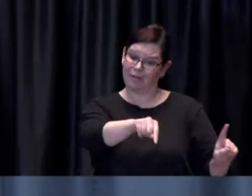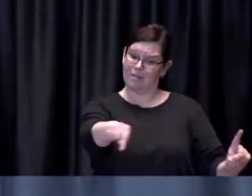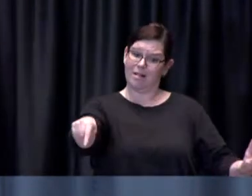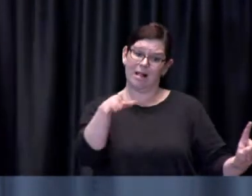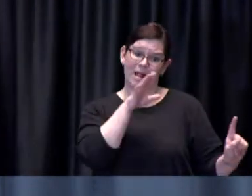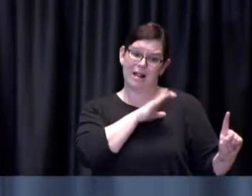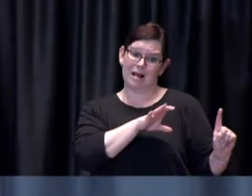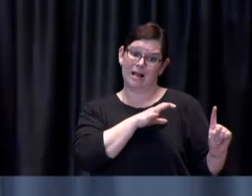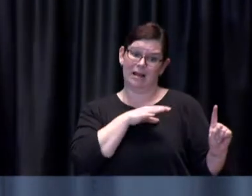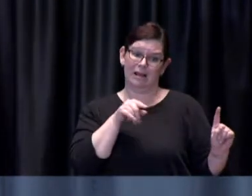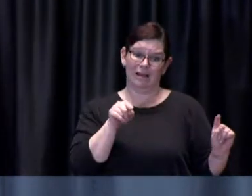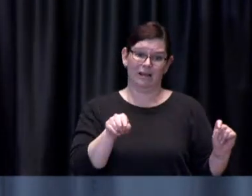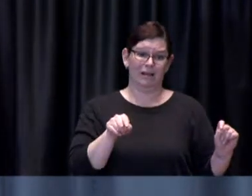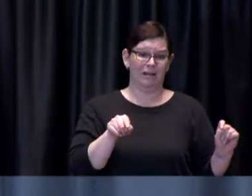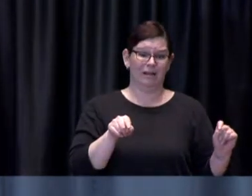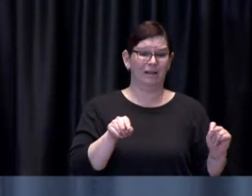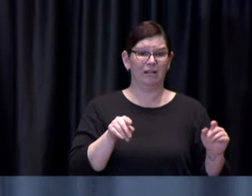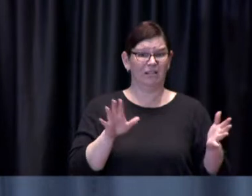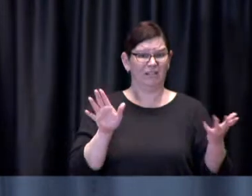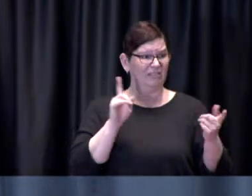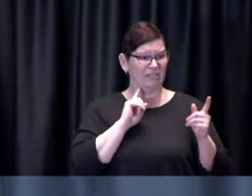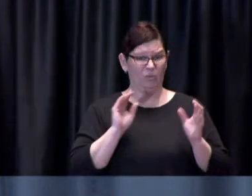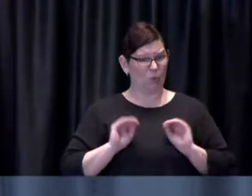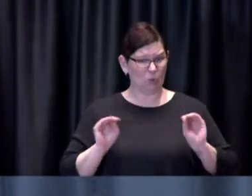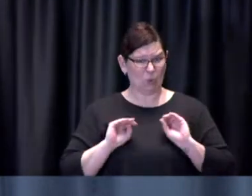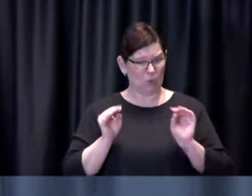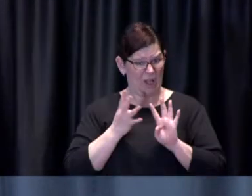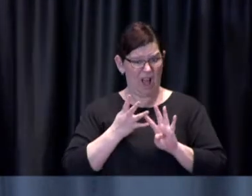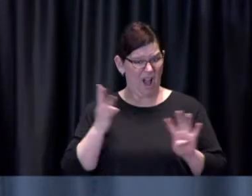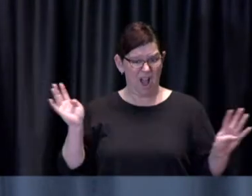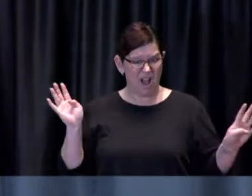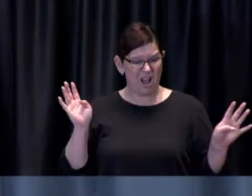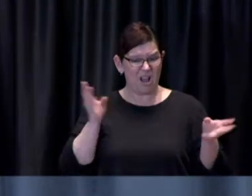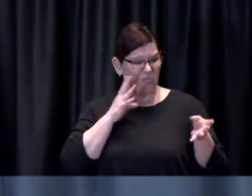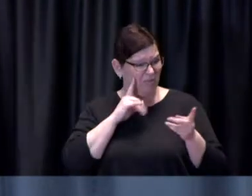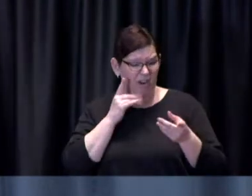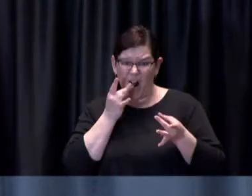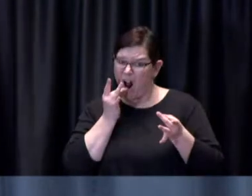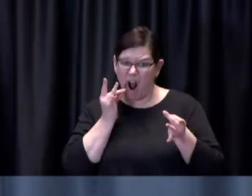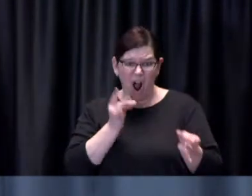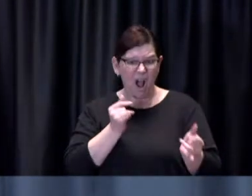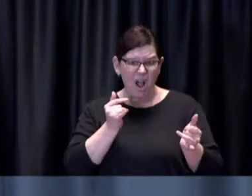free they are they are very efficient people generally speaking are not experiencing